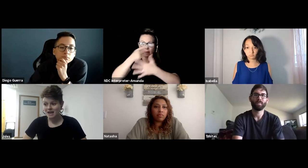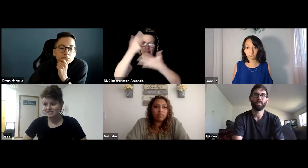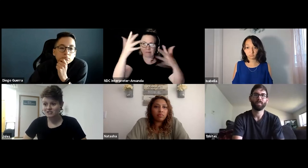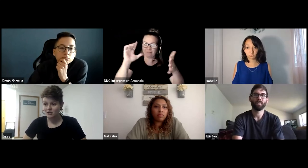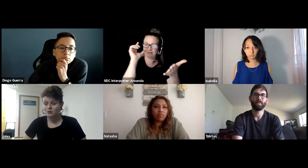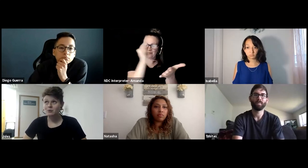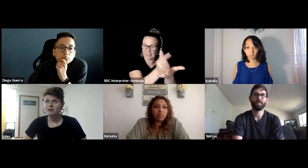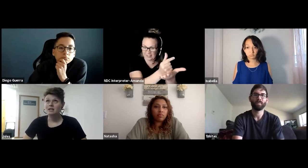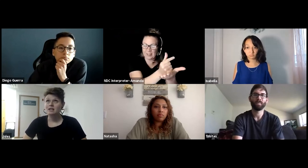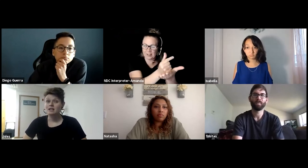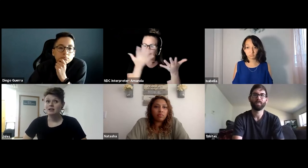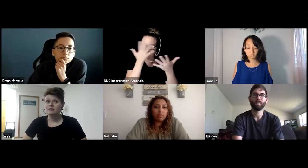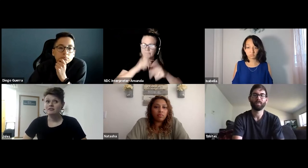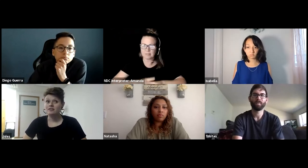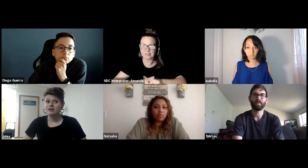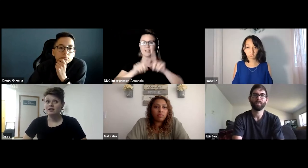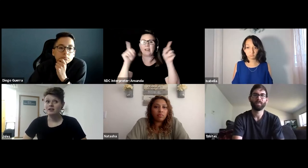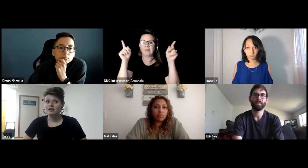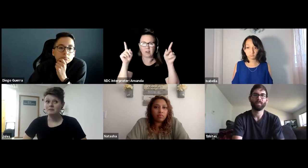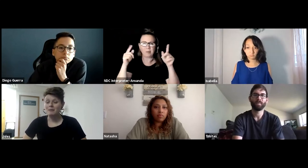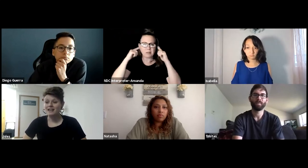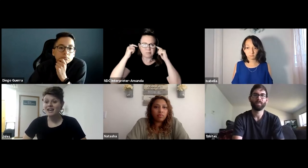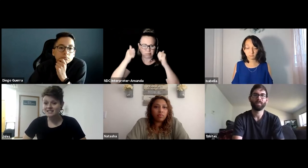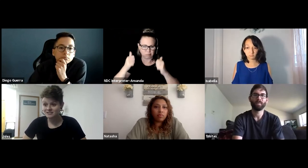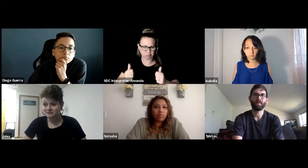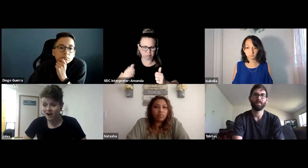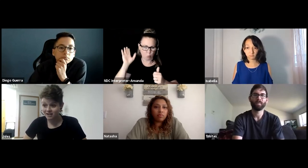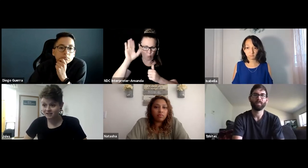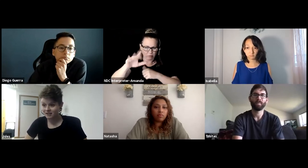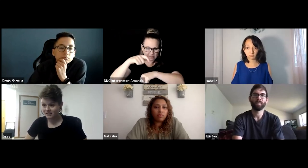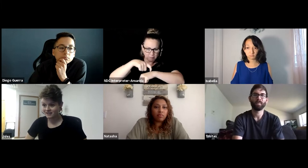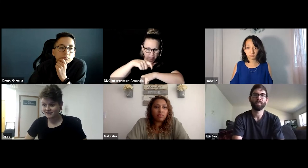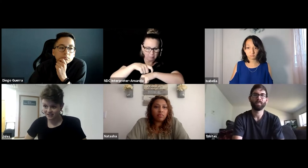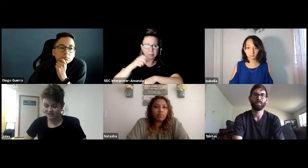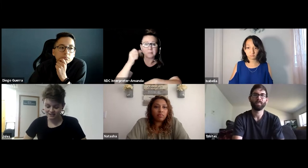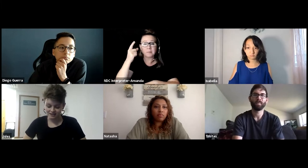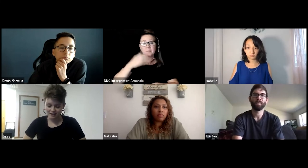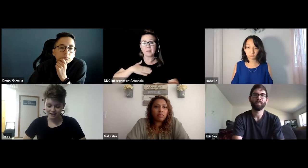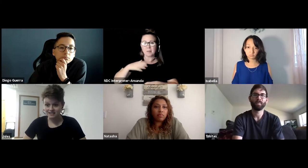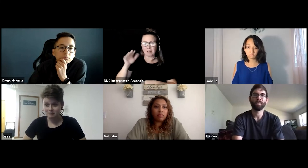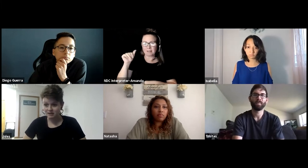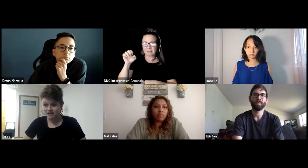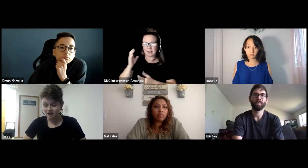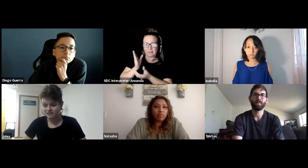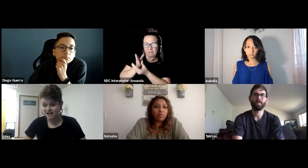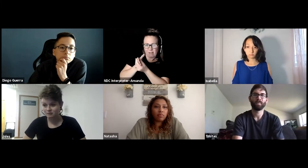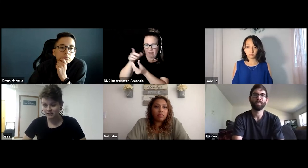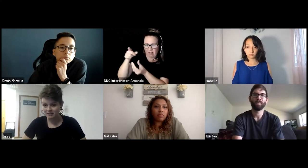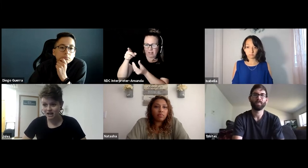And so my case file in the accessibility office hadn't really been